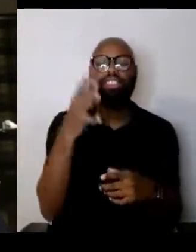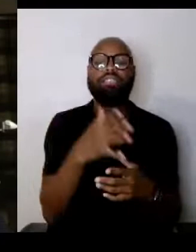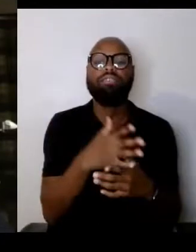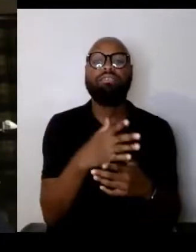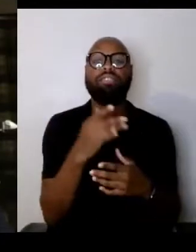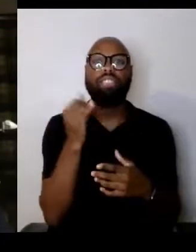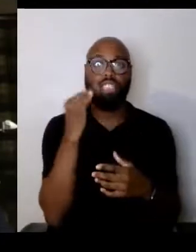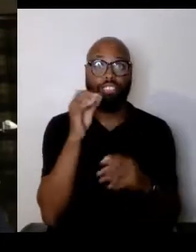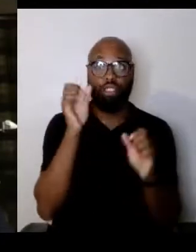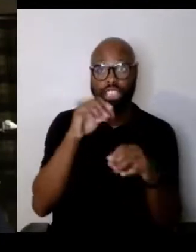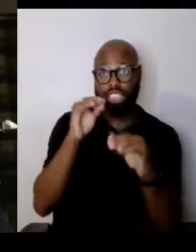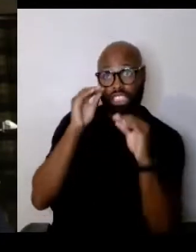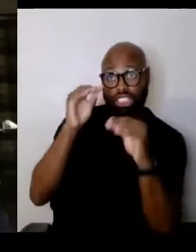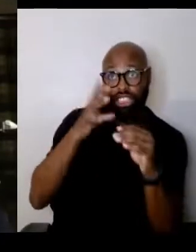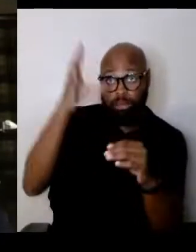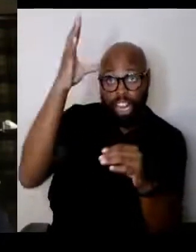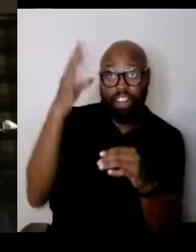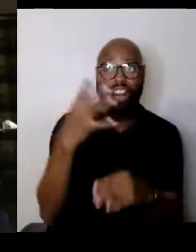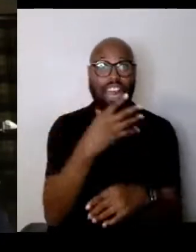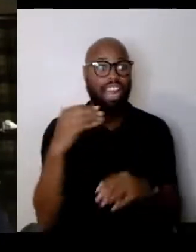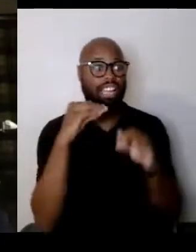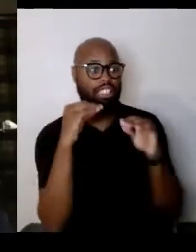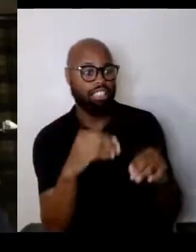and teach the kids to be kind,